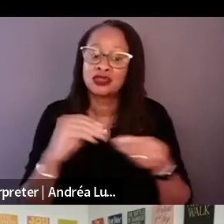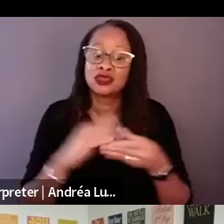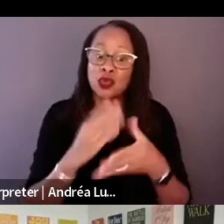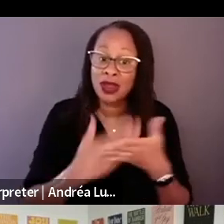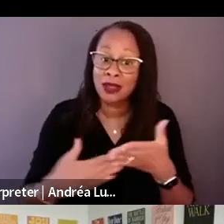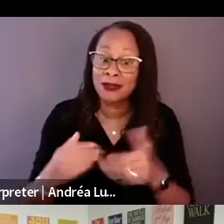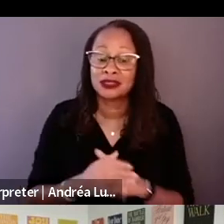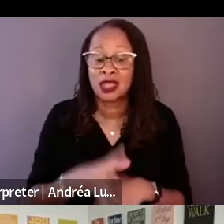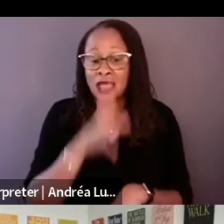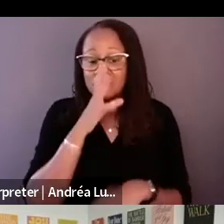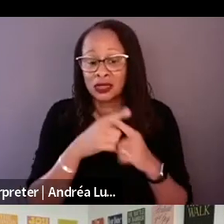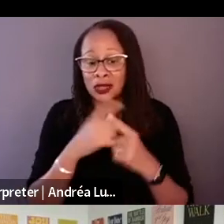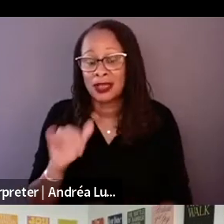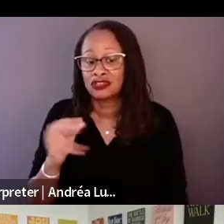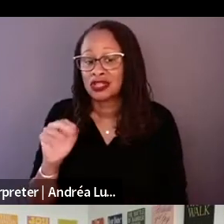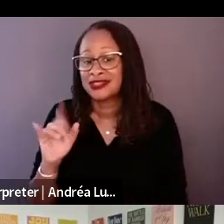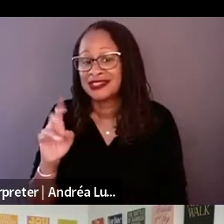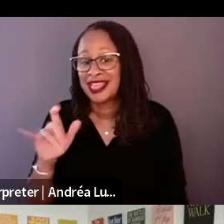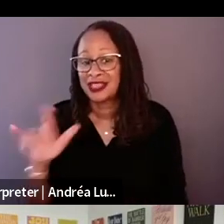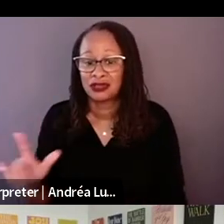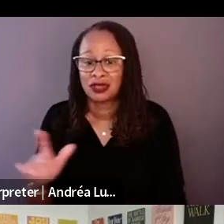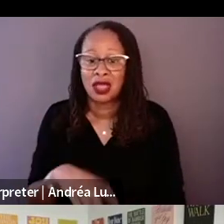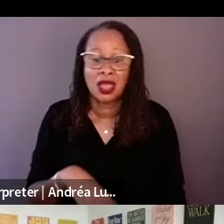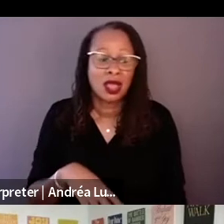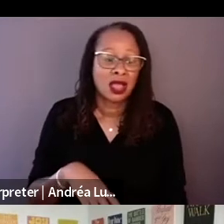be an actor. I would have been happy for it to be an actor.